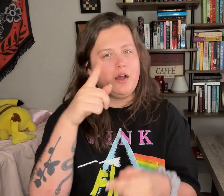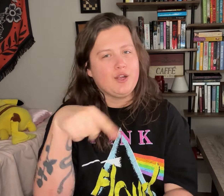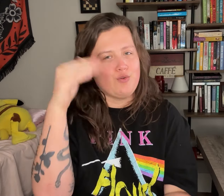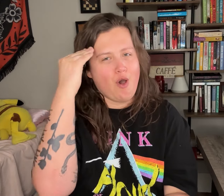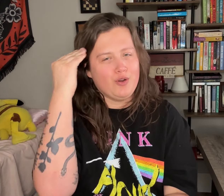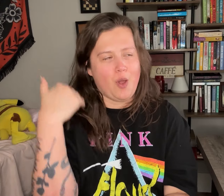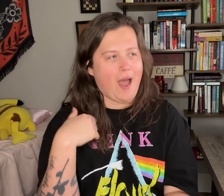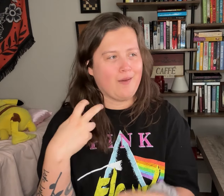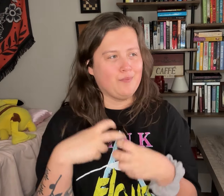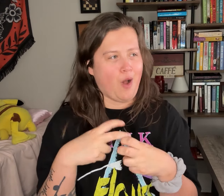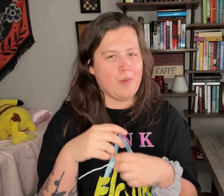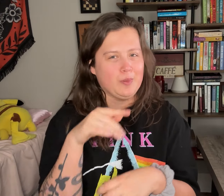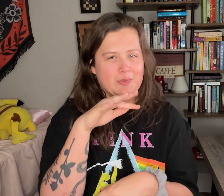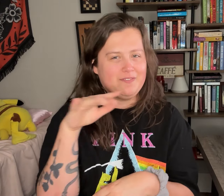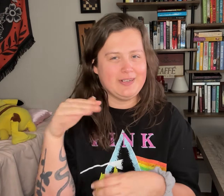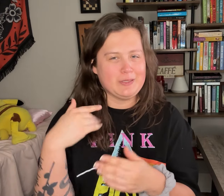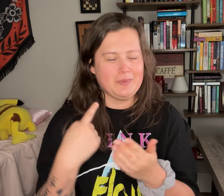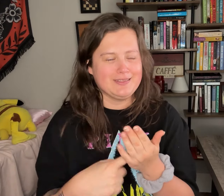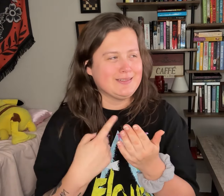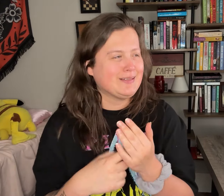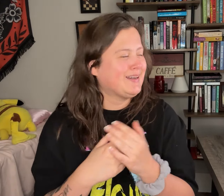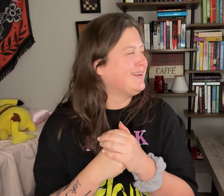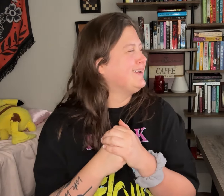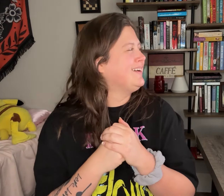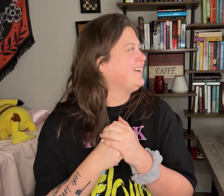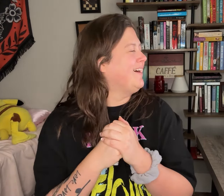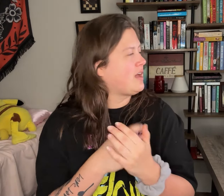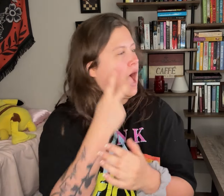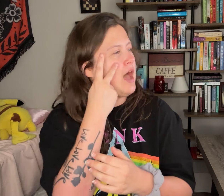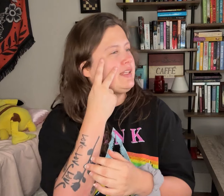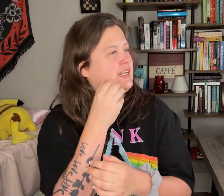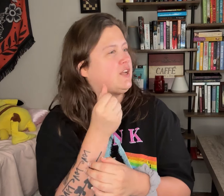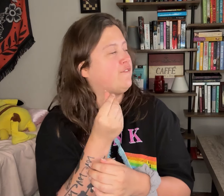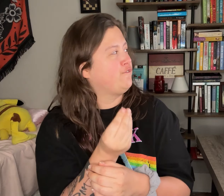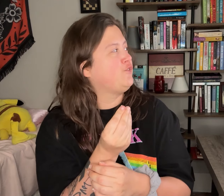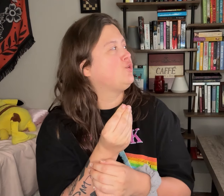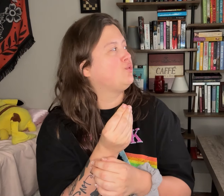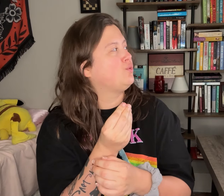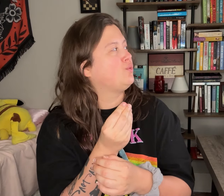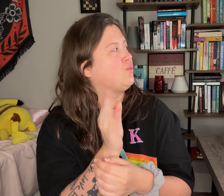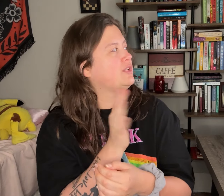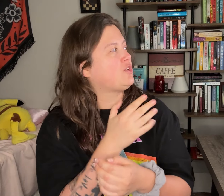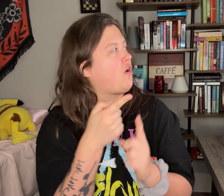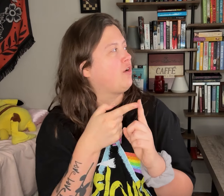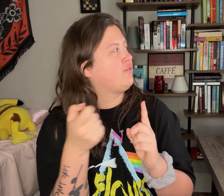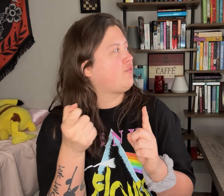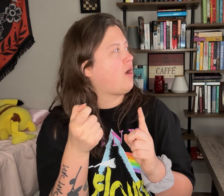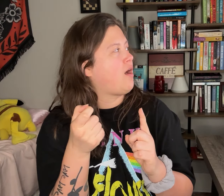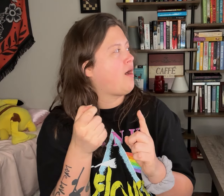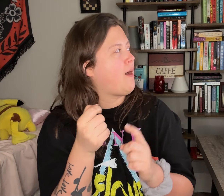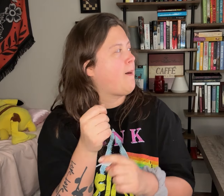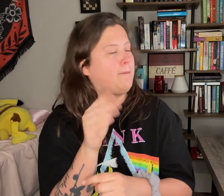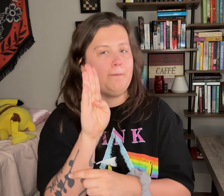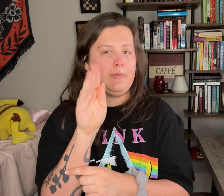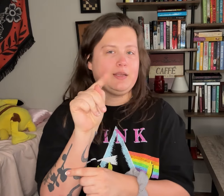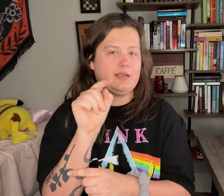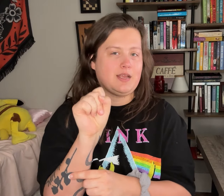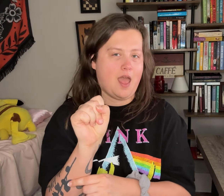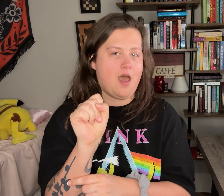Y'all know I struggle with fingerspelling sometimes. I see a few songs from BTS.